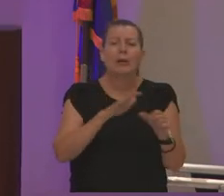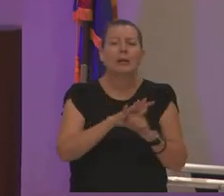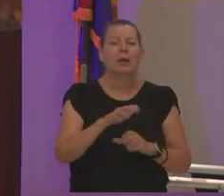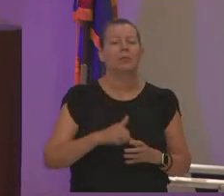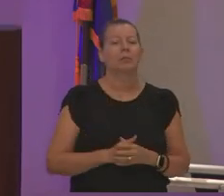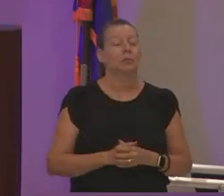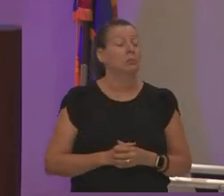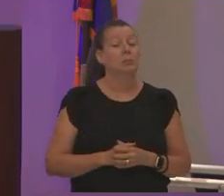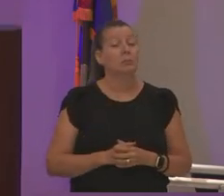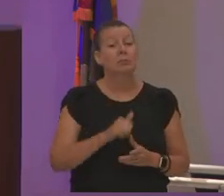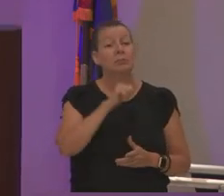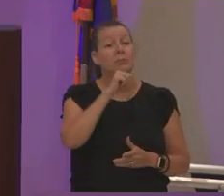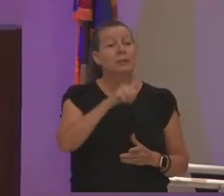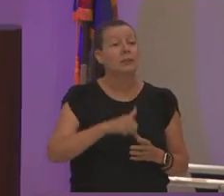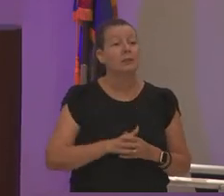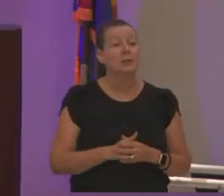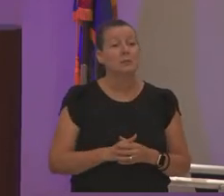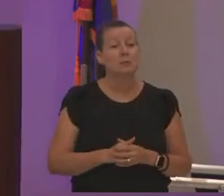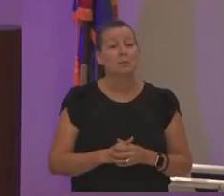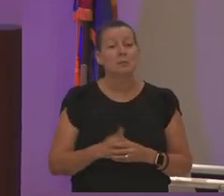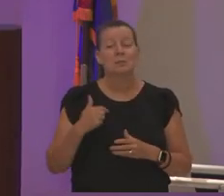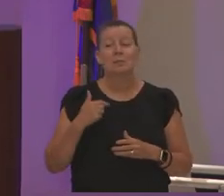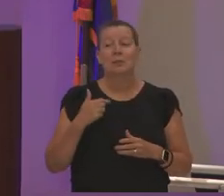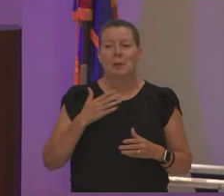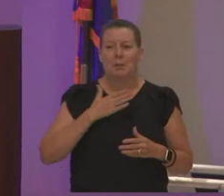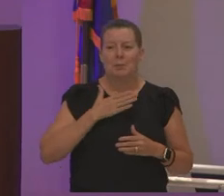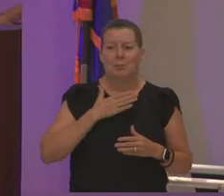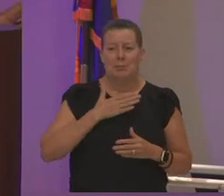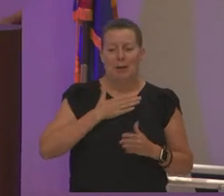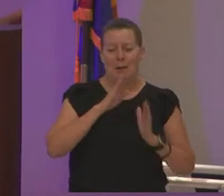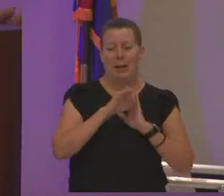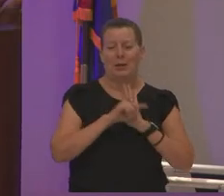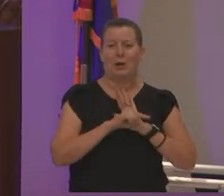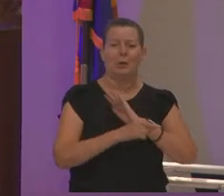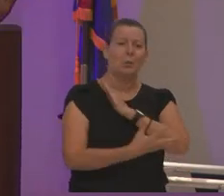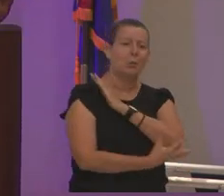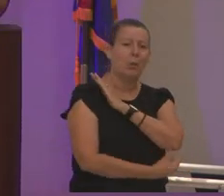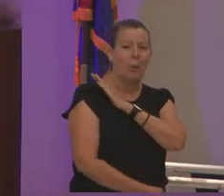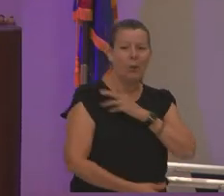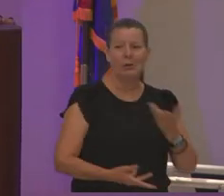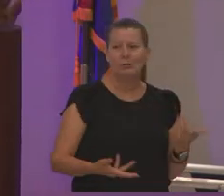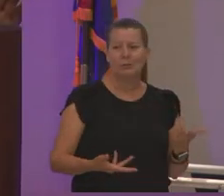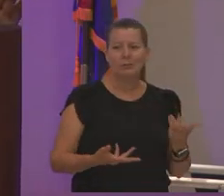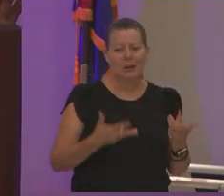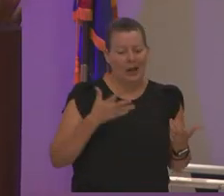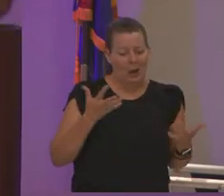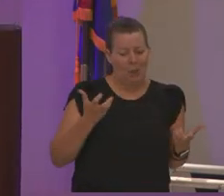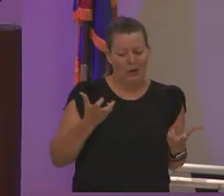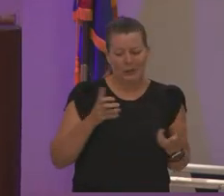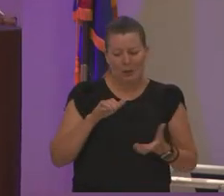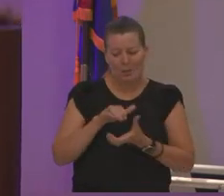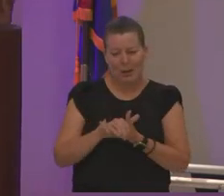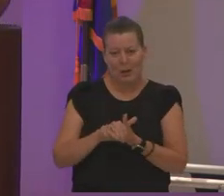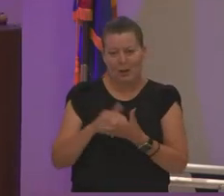didn't i came from such a poor background that all i wanted was to be married have a house and a car